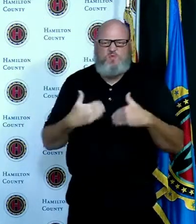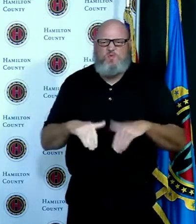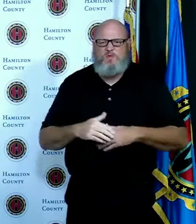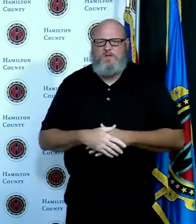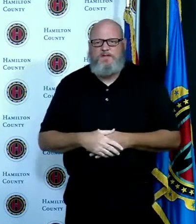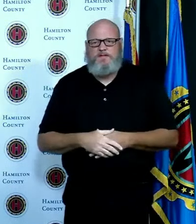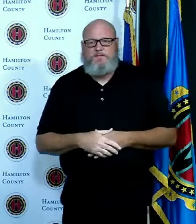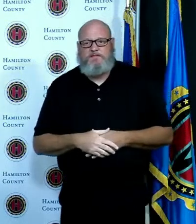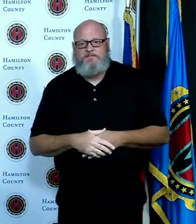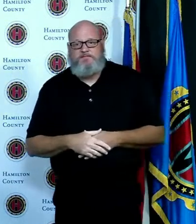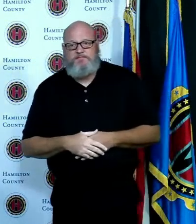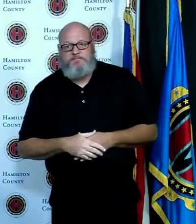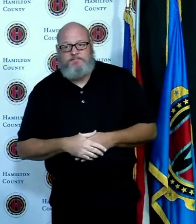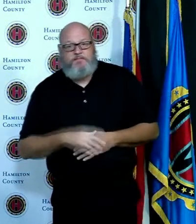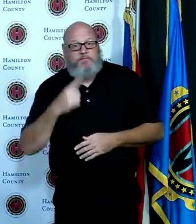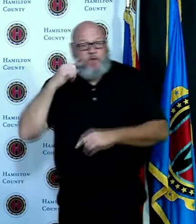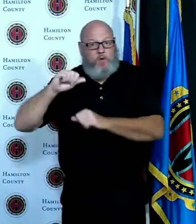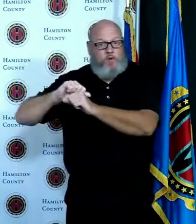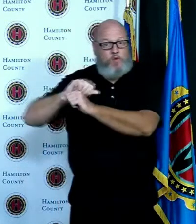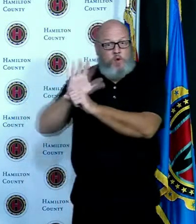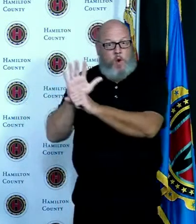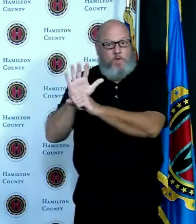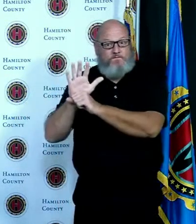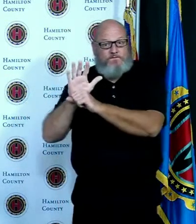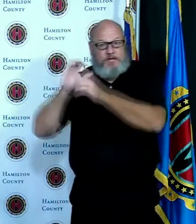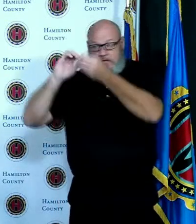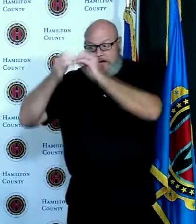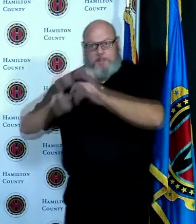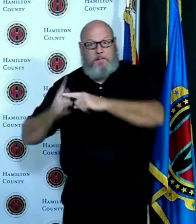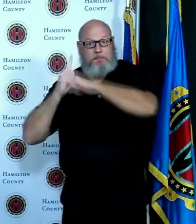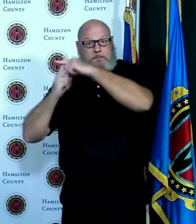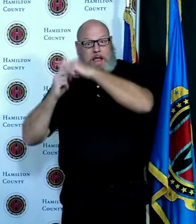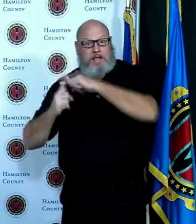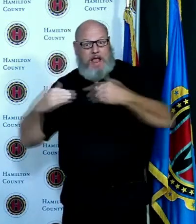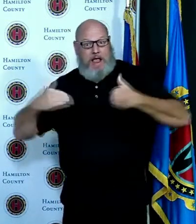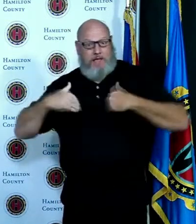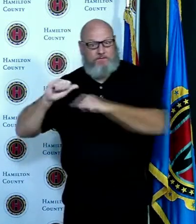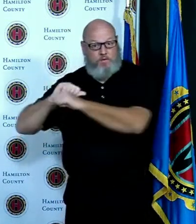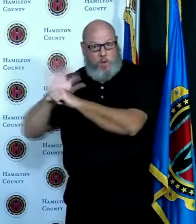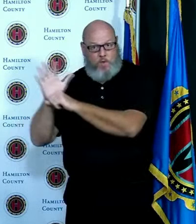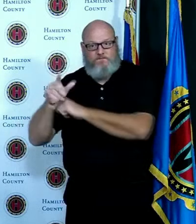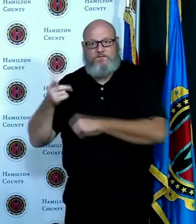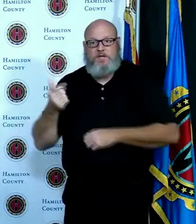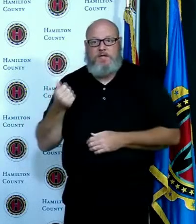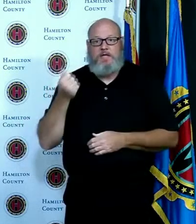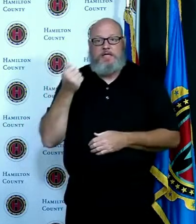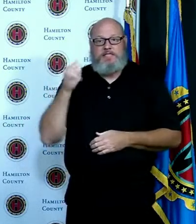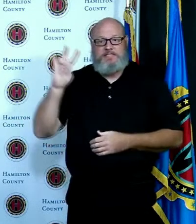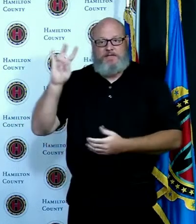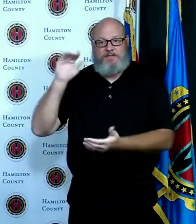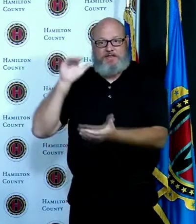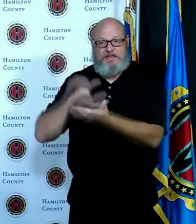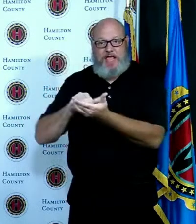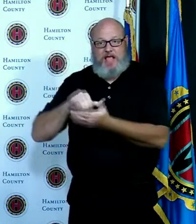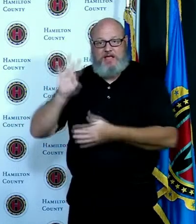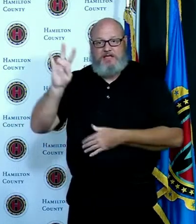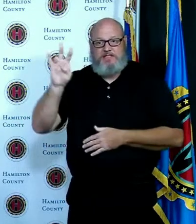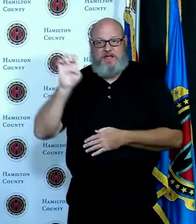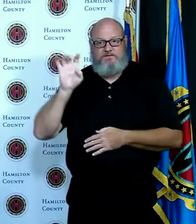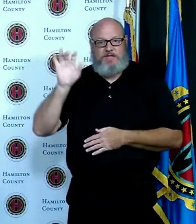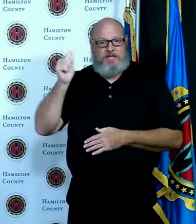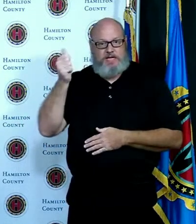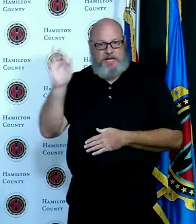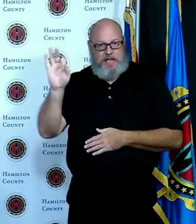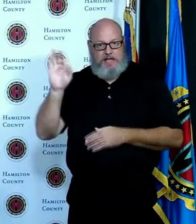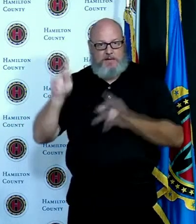as of today are at 17,719. the number of hospitalizations is at 1,300